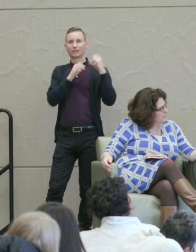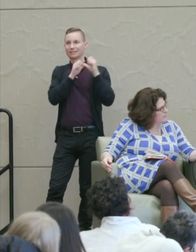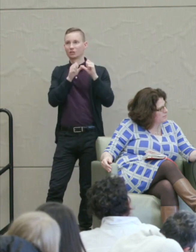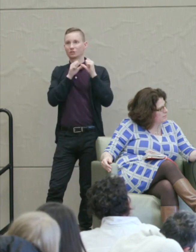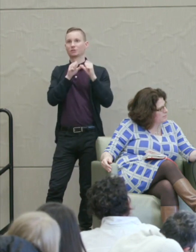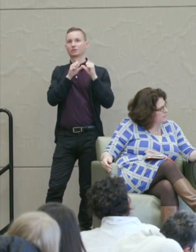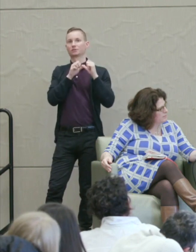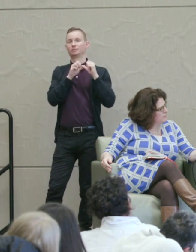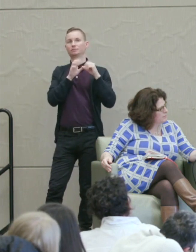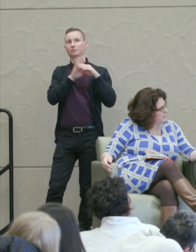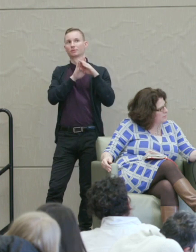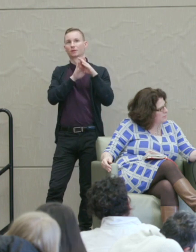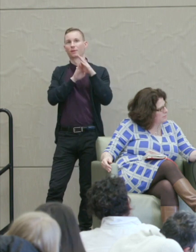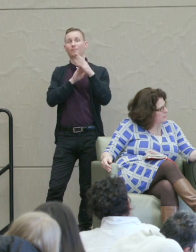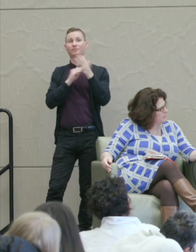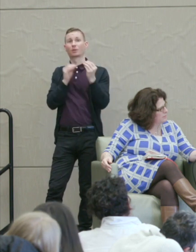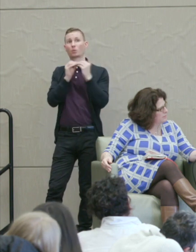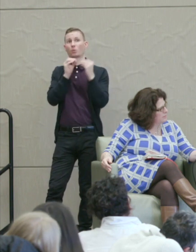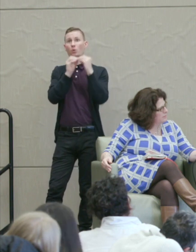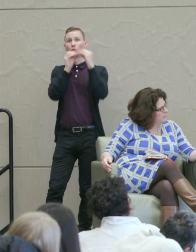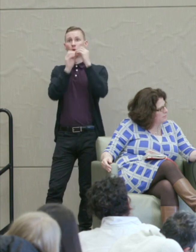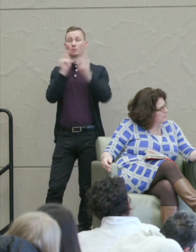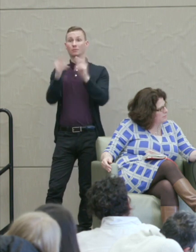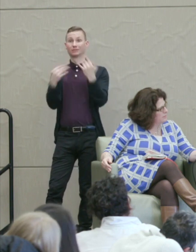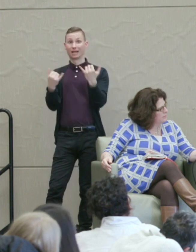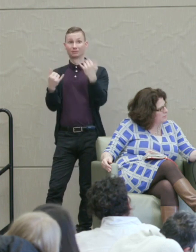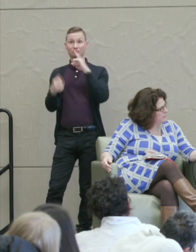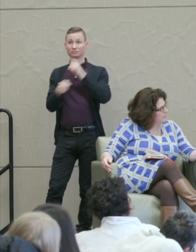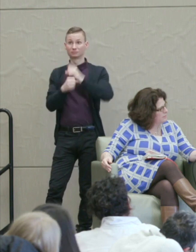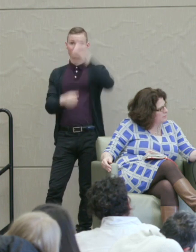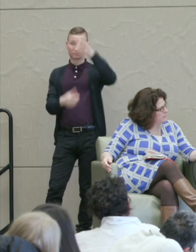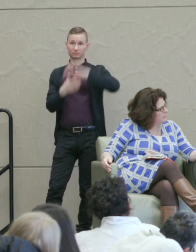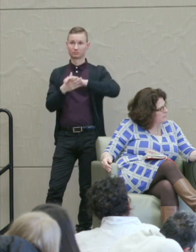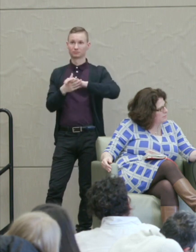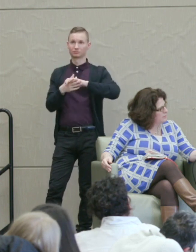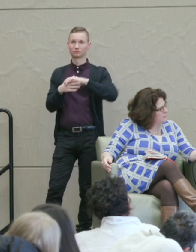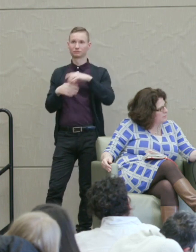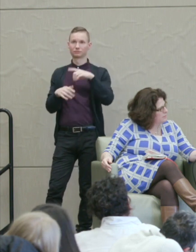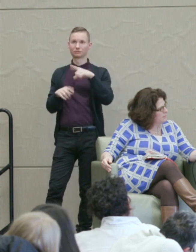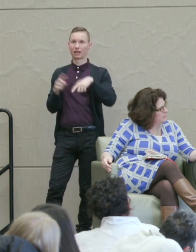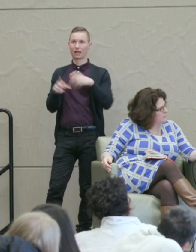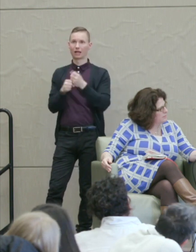And more and more people actually now believe that they can't get closure without making